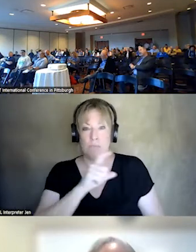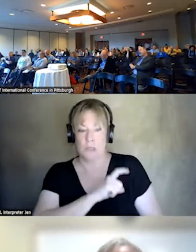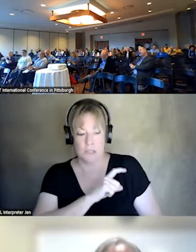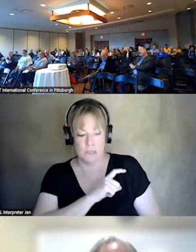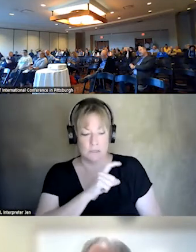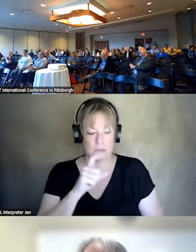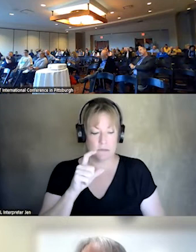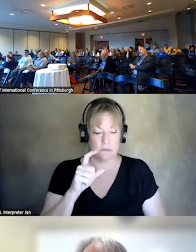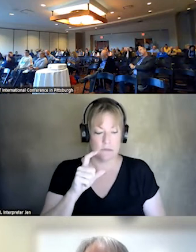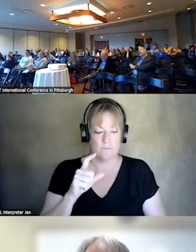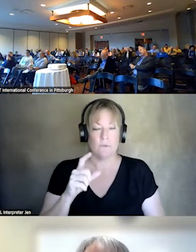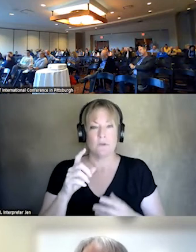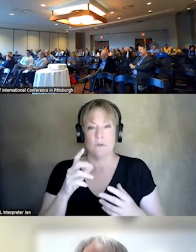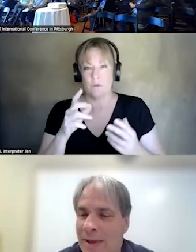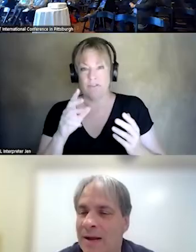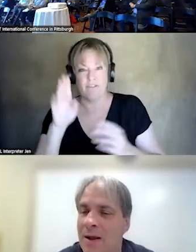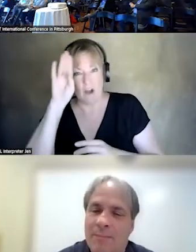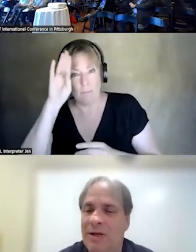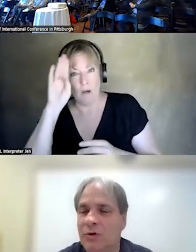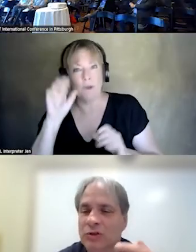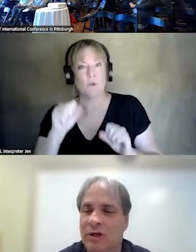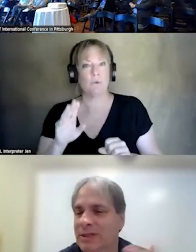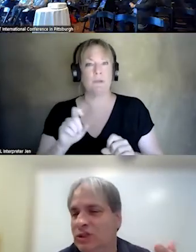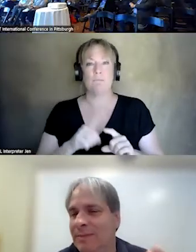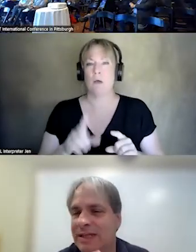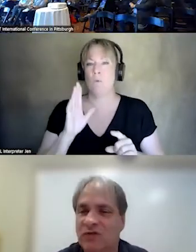A LOT OF TIMES, THE FIRE DEPARTMENT. BUT, YOU KNOW THERE IS GOING TO BE SOMEBODY FAIRLY